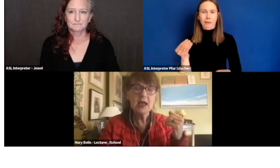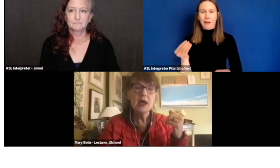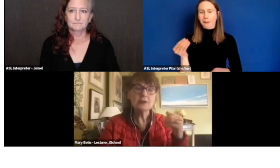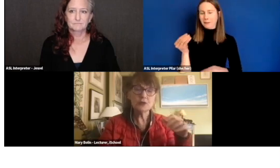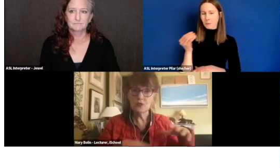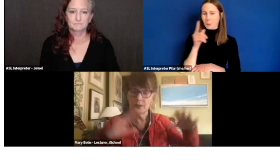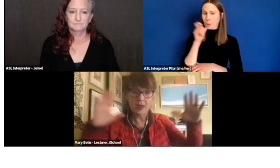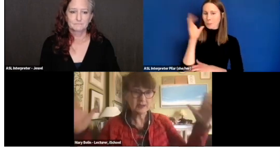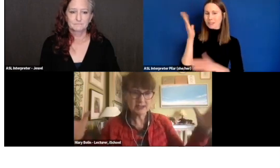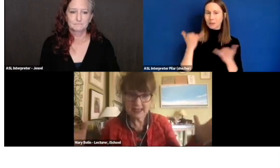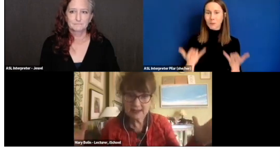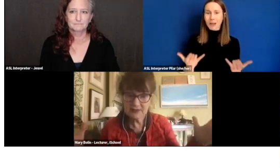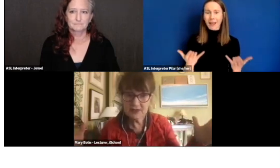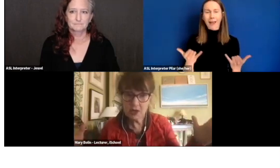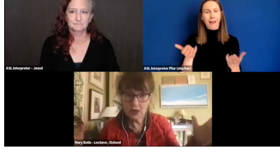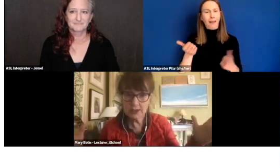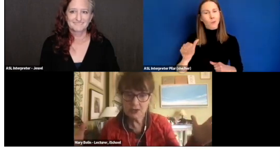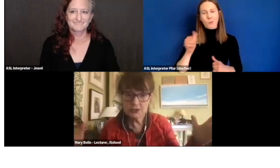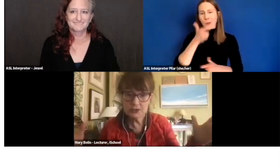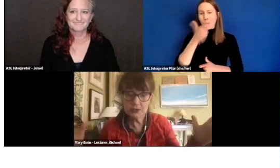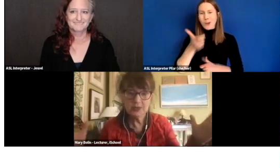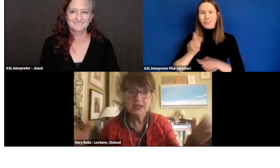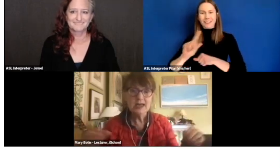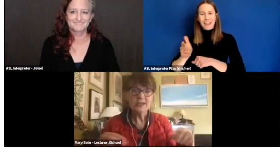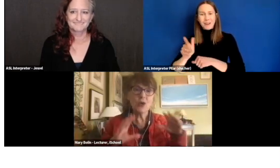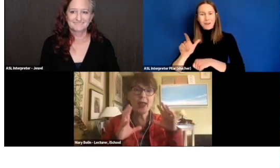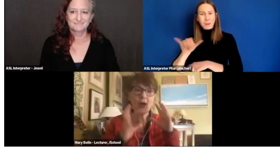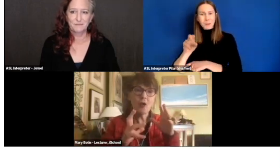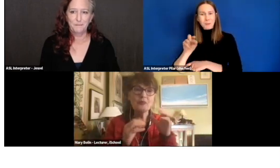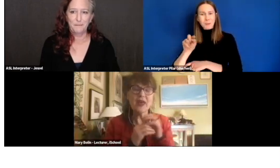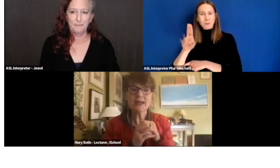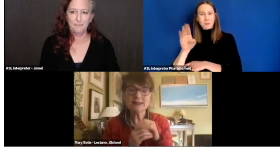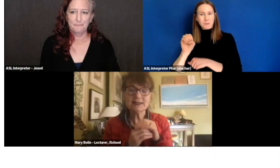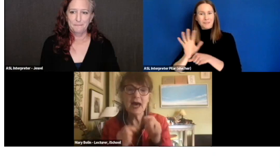you will be able to see this video on YouTube so I hope that a lot